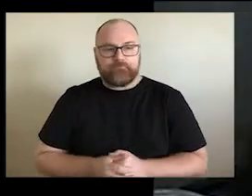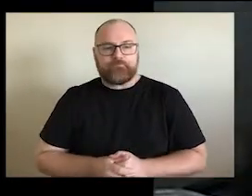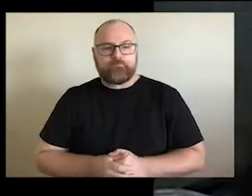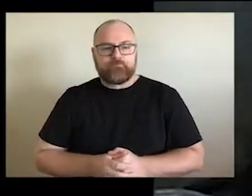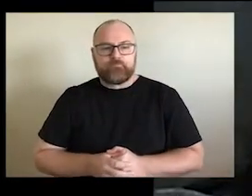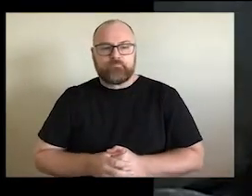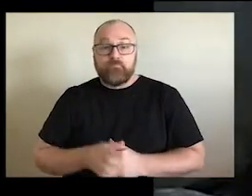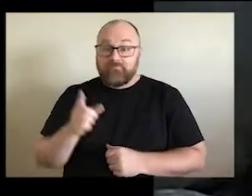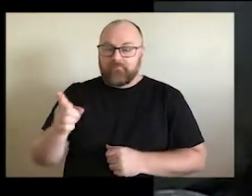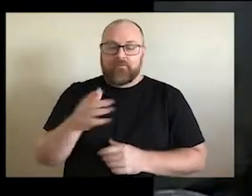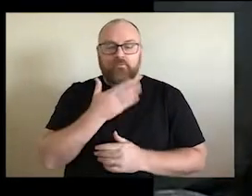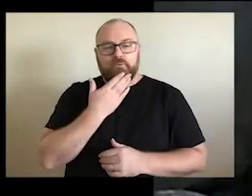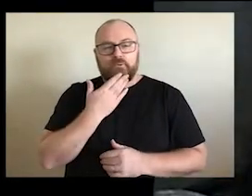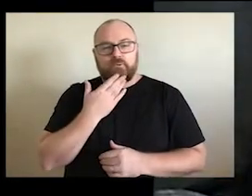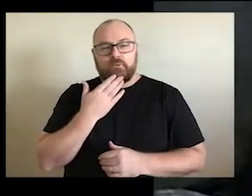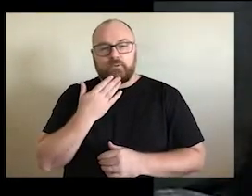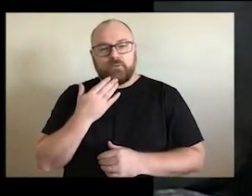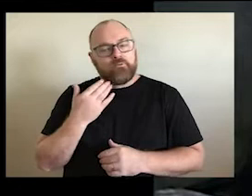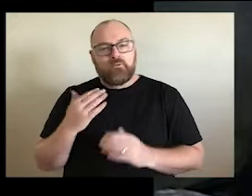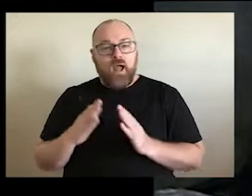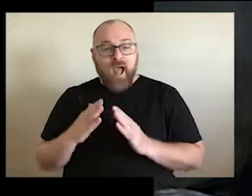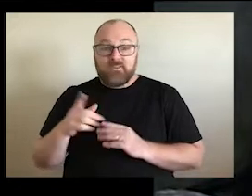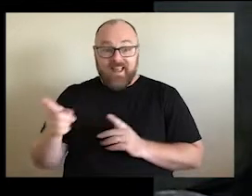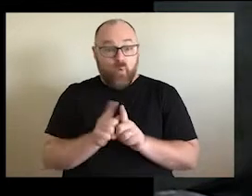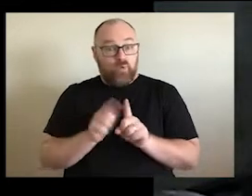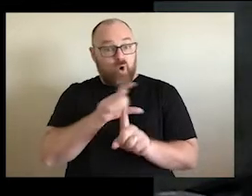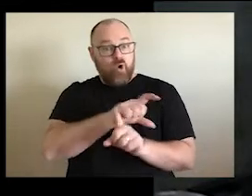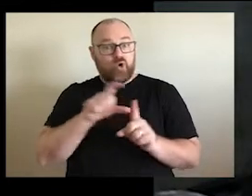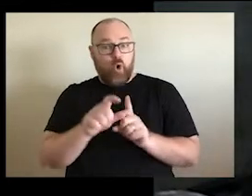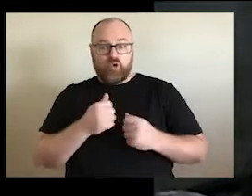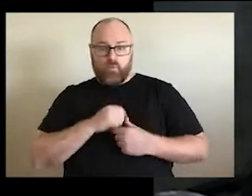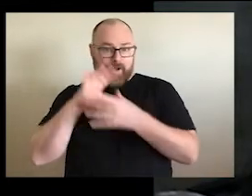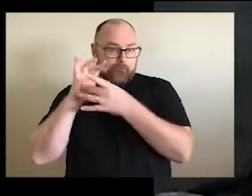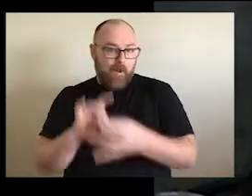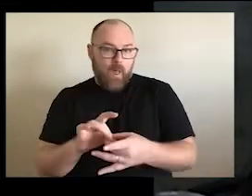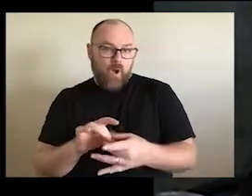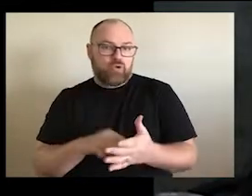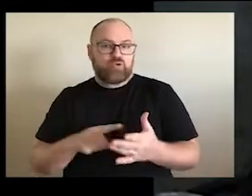house. The culture has evolved this way belonging to man which ownership